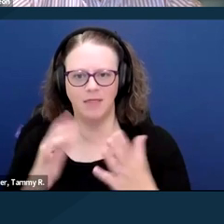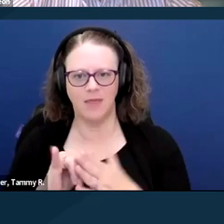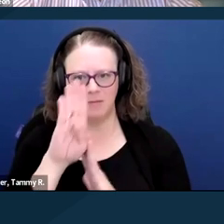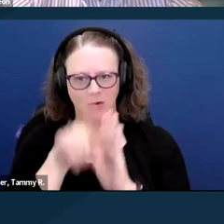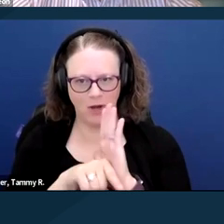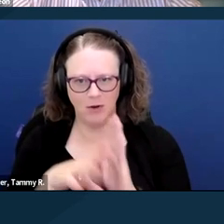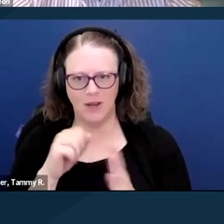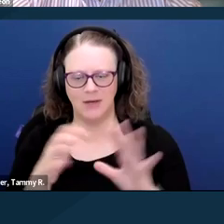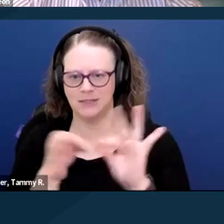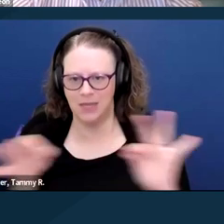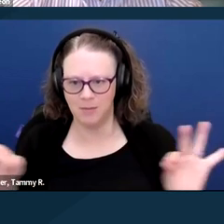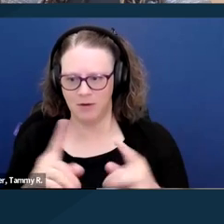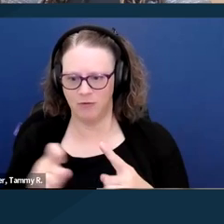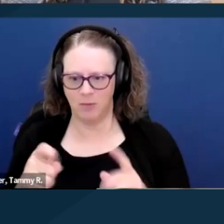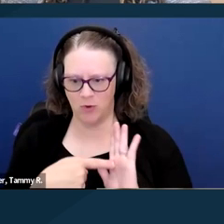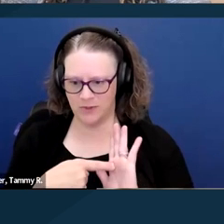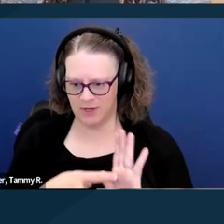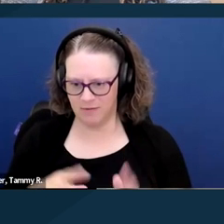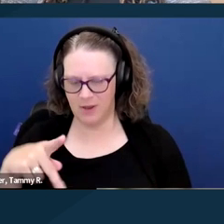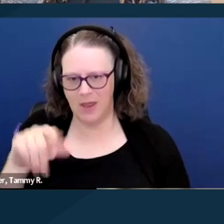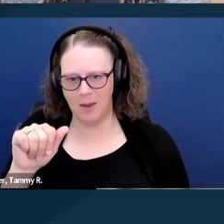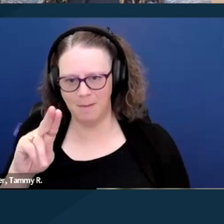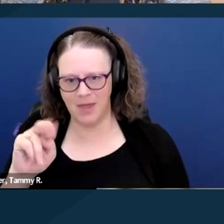and statement from Representative Panetta's office.